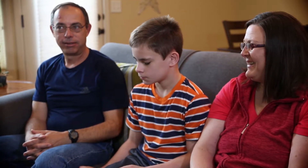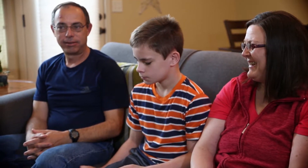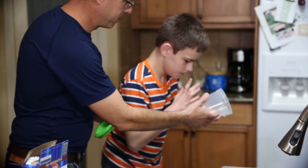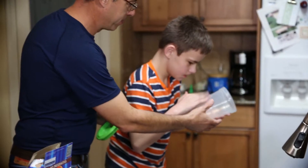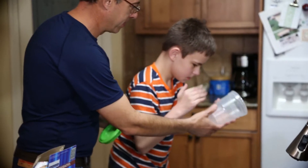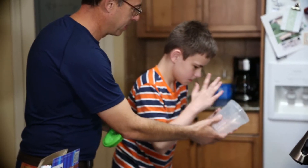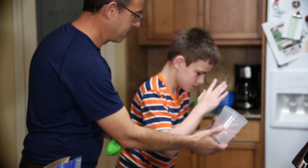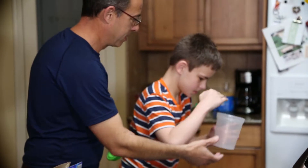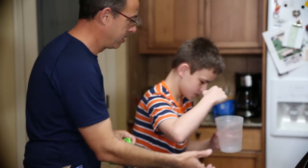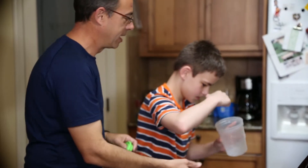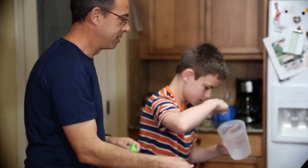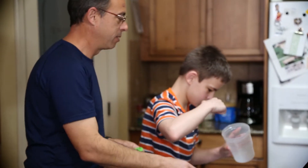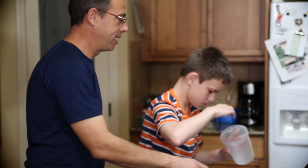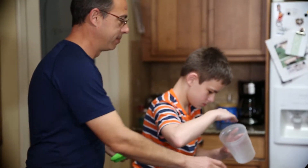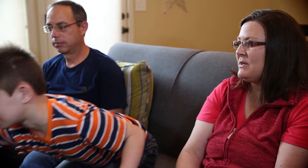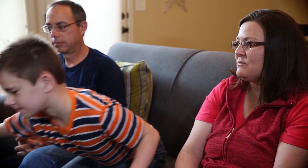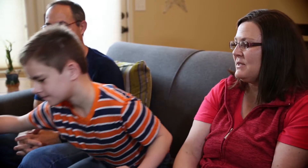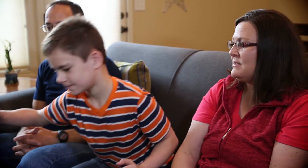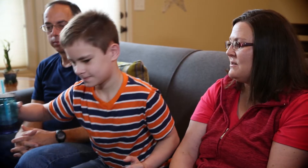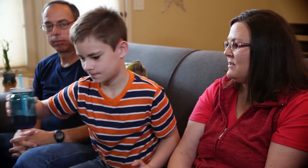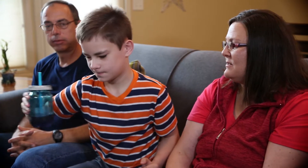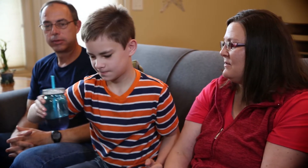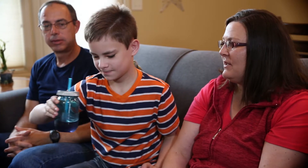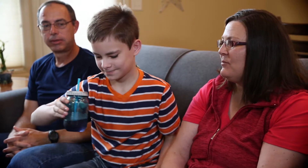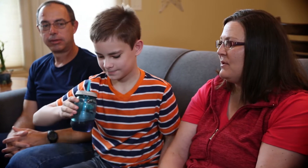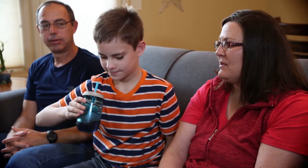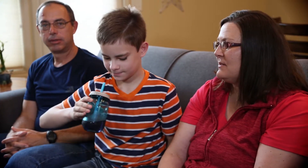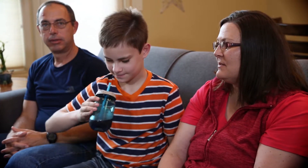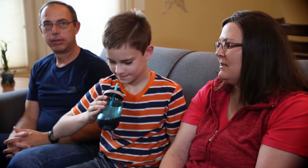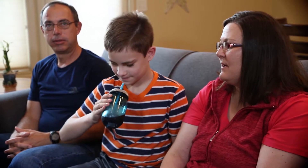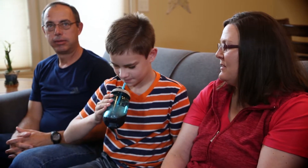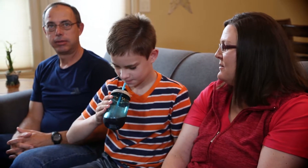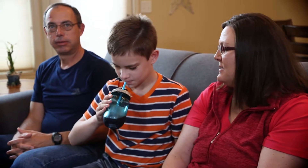His sense of humor has really started to develop, with his learning